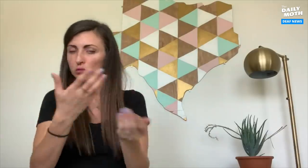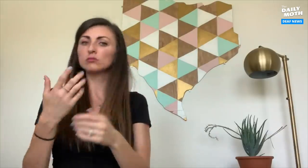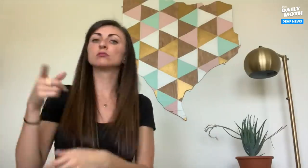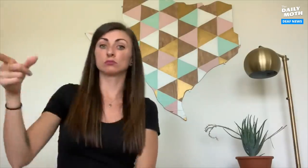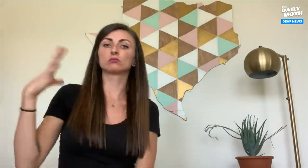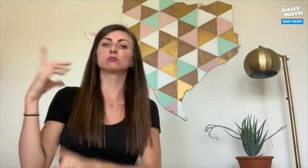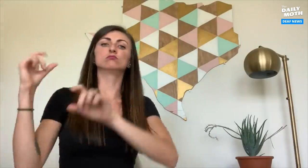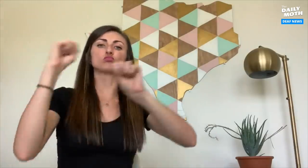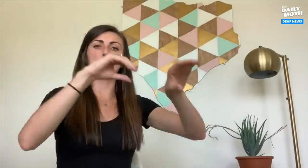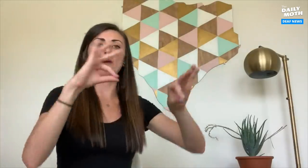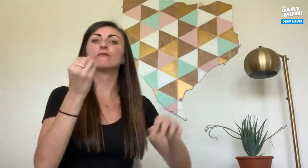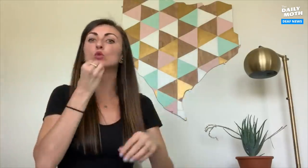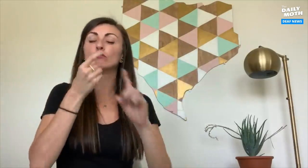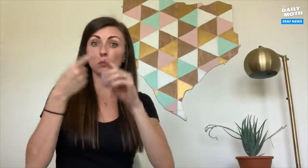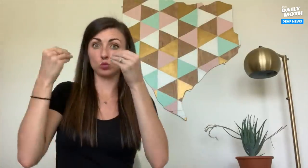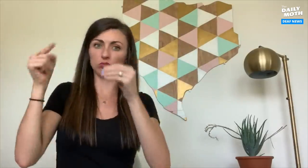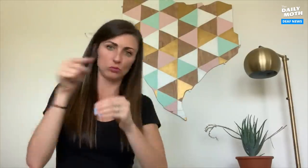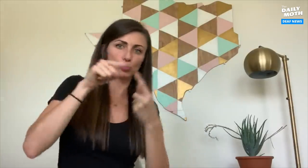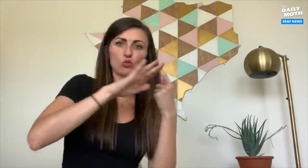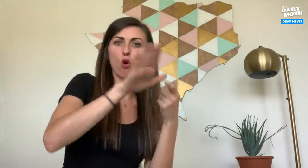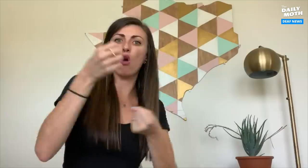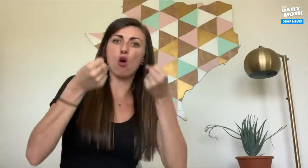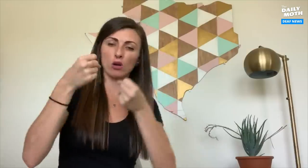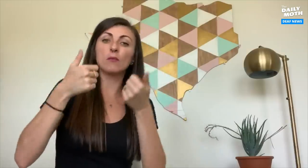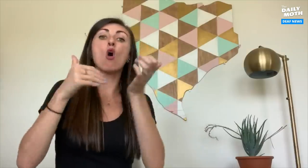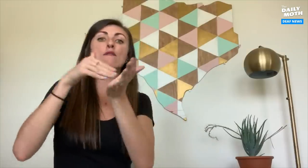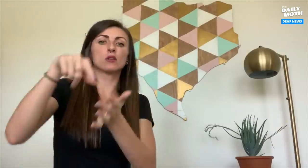the customer has arrived, and the manager will bring out the order to the customer in their cars.